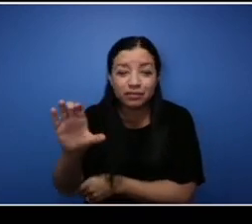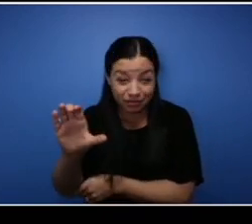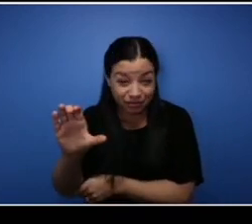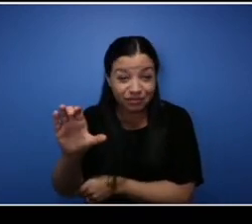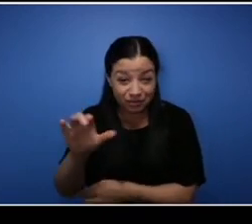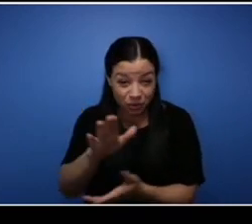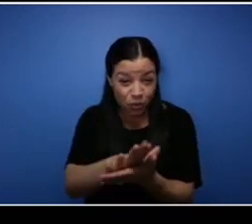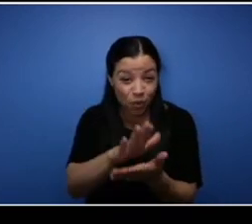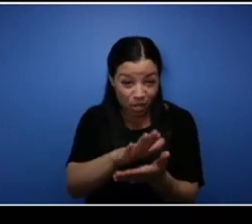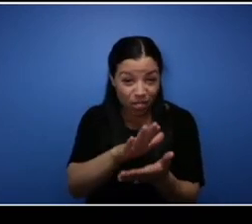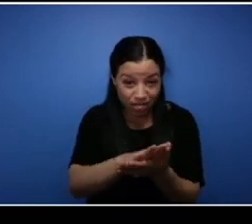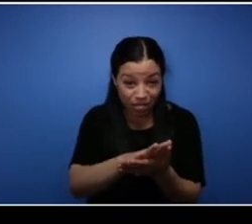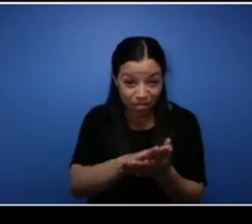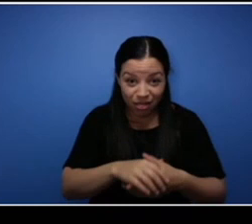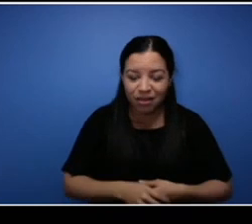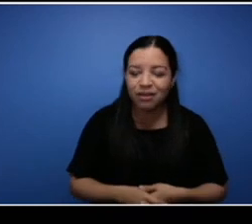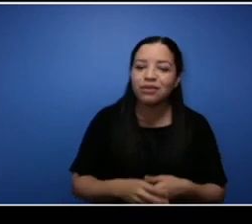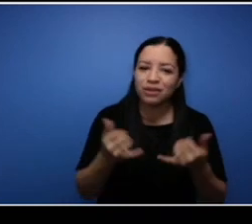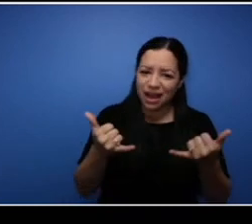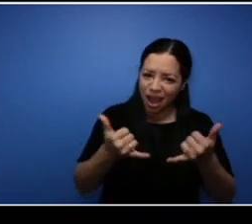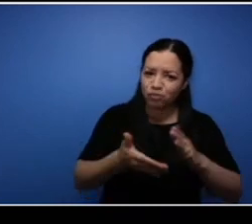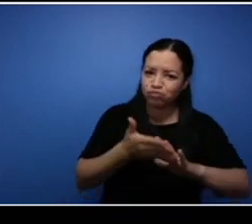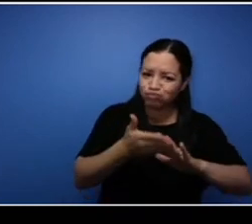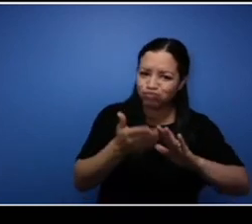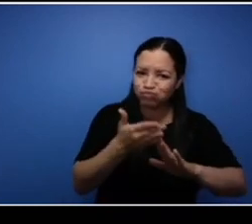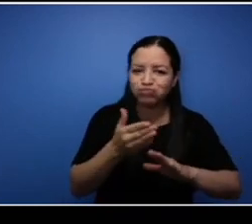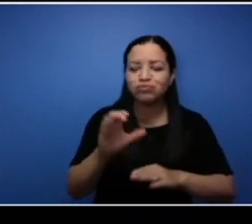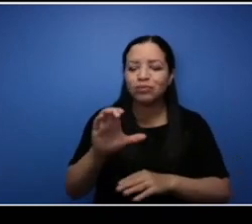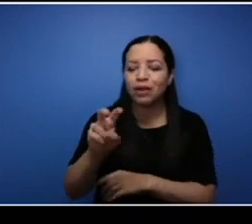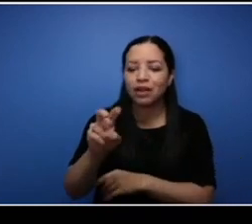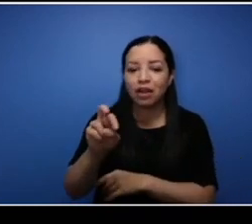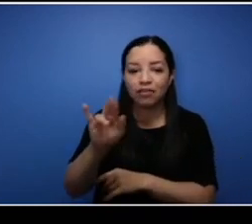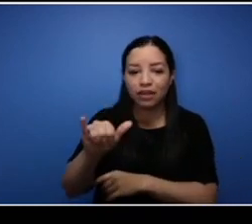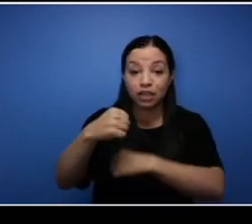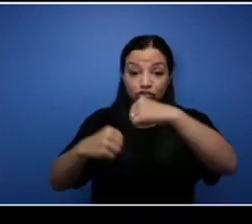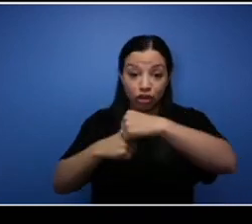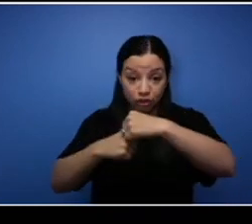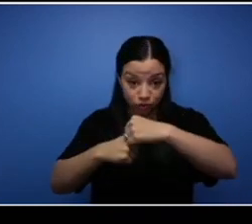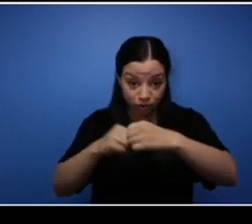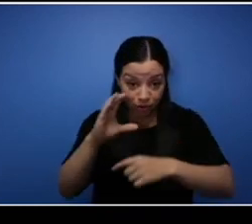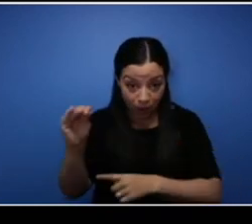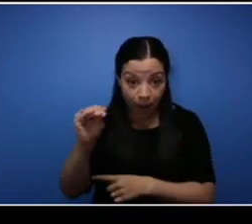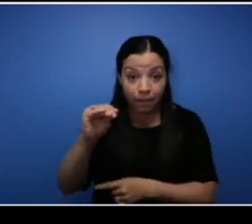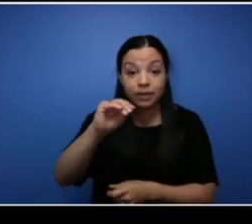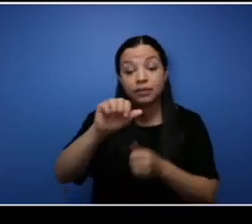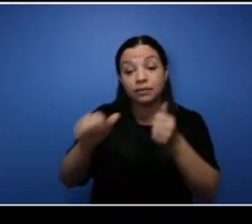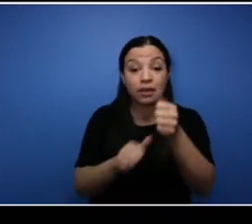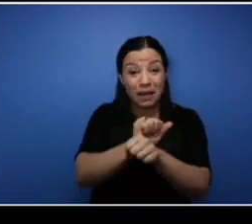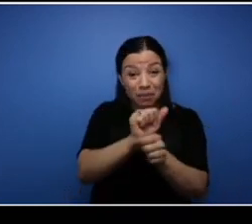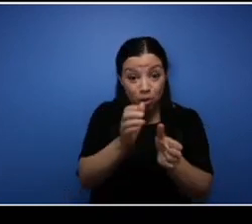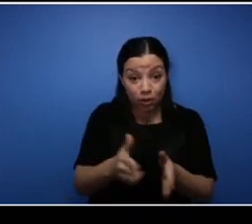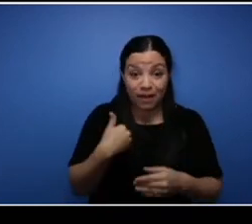operate Carvery's Construction that employs approximately 70 people and CGR mechanical employs 20 people.